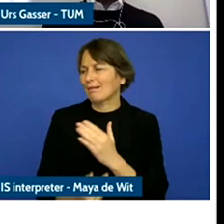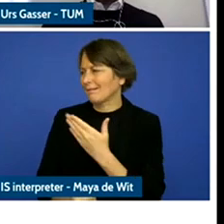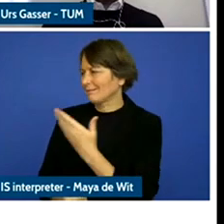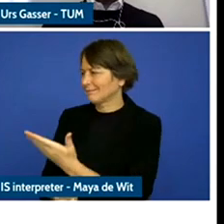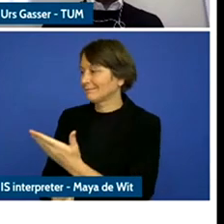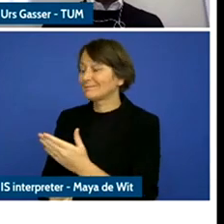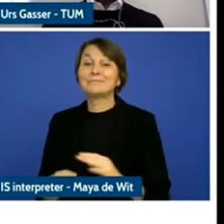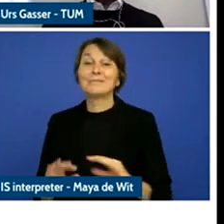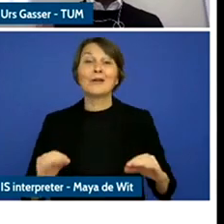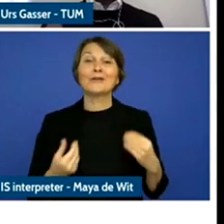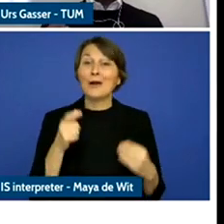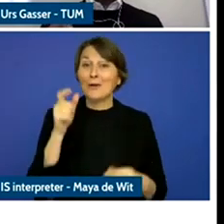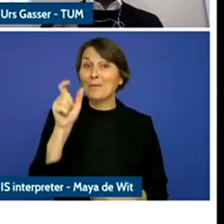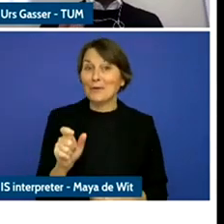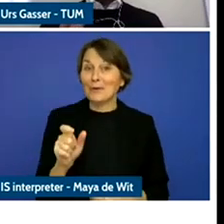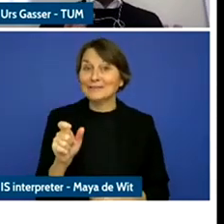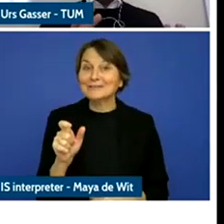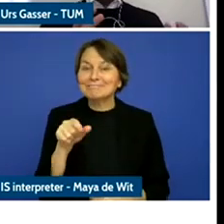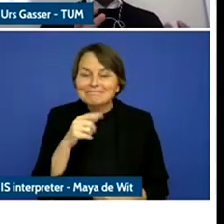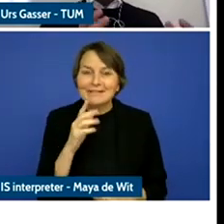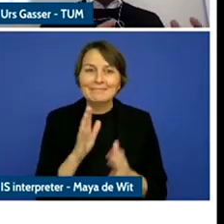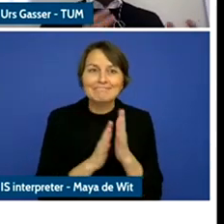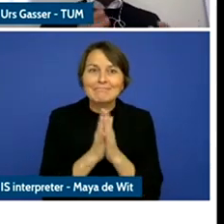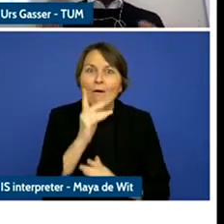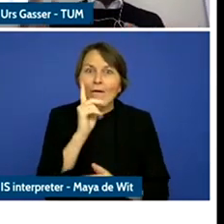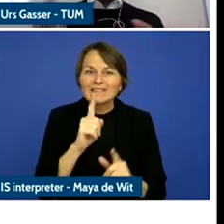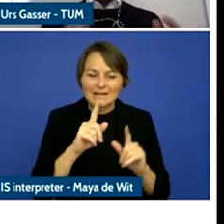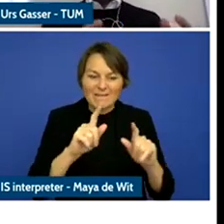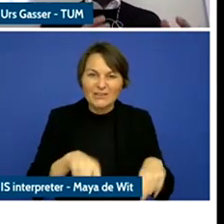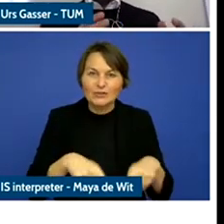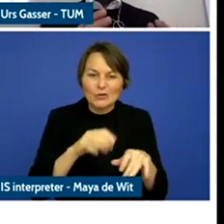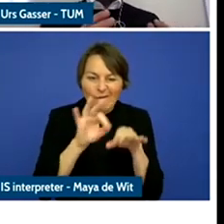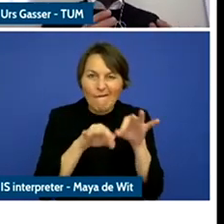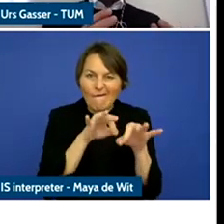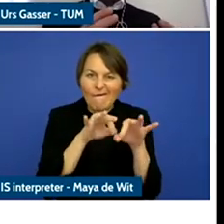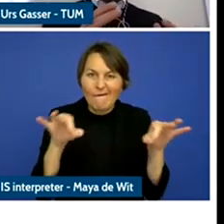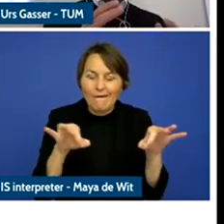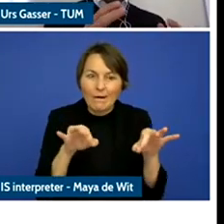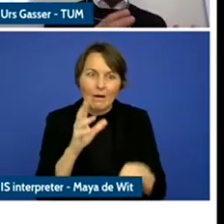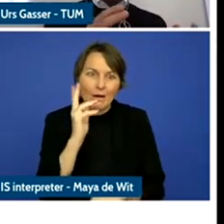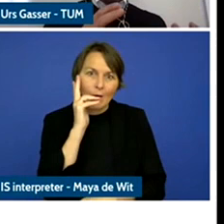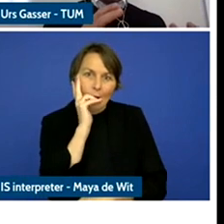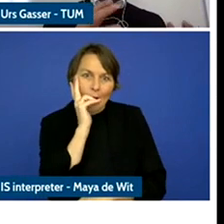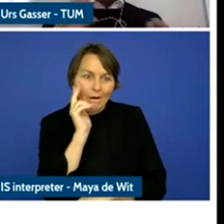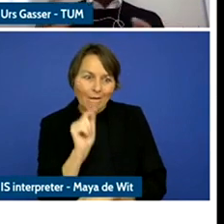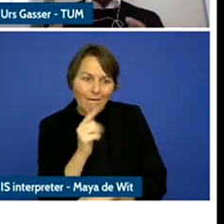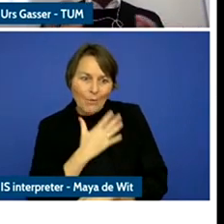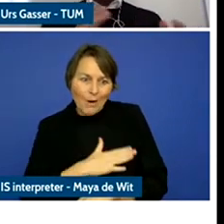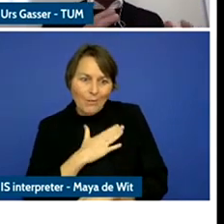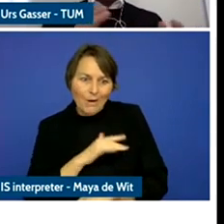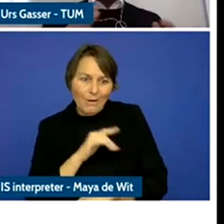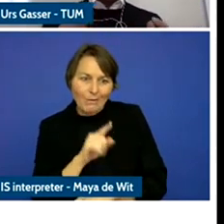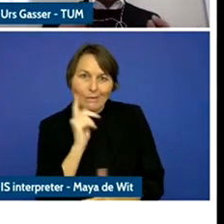you see that there are many different steps where off line and online is